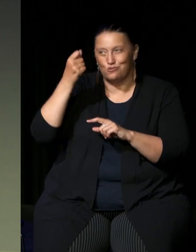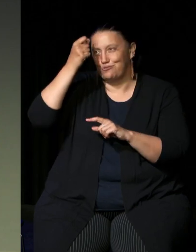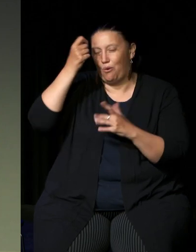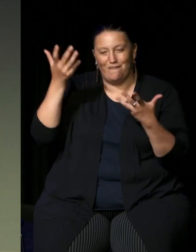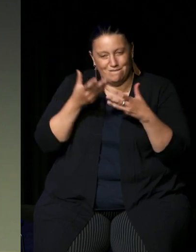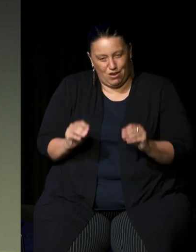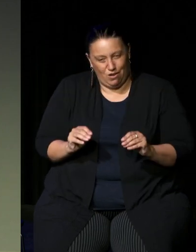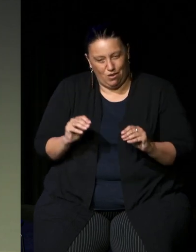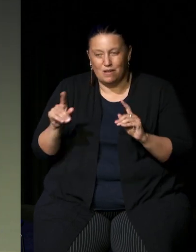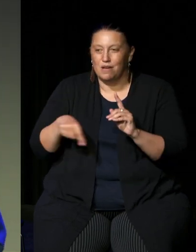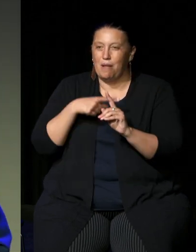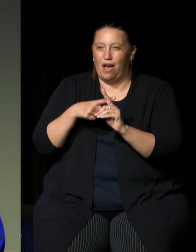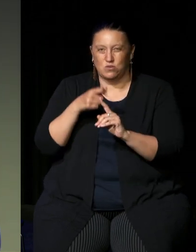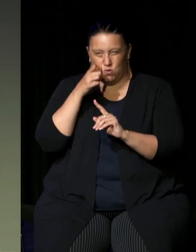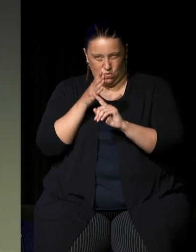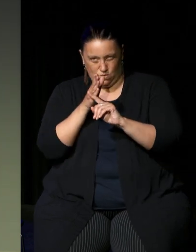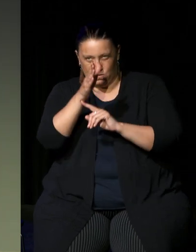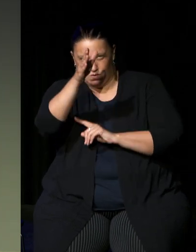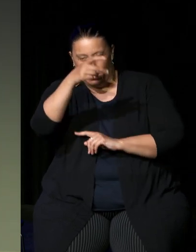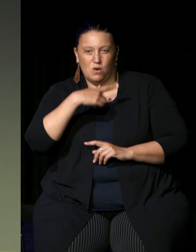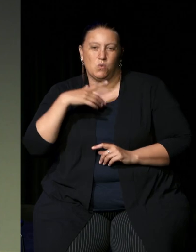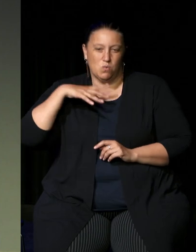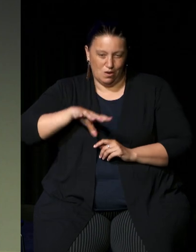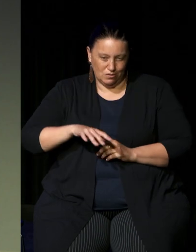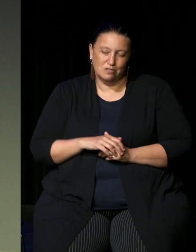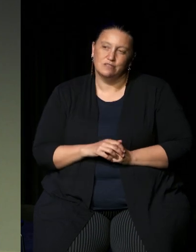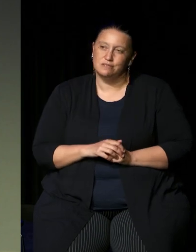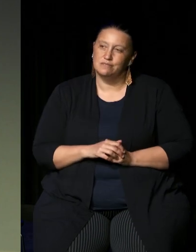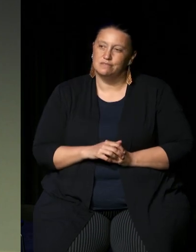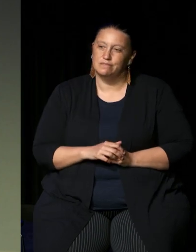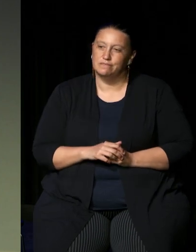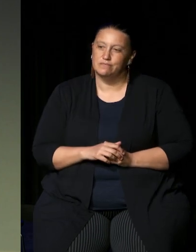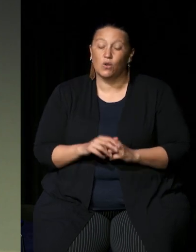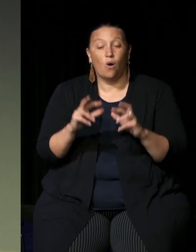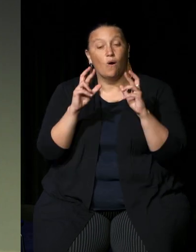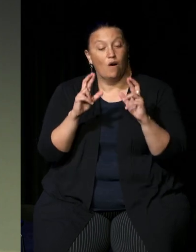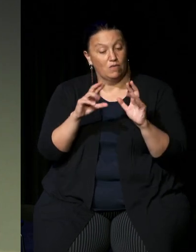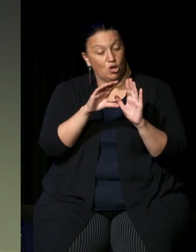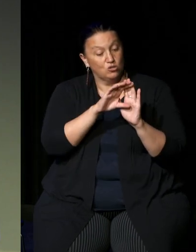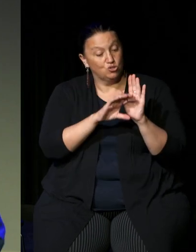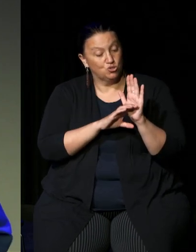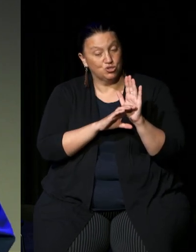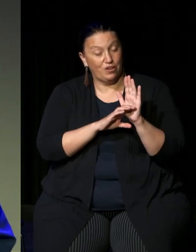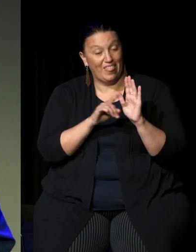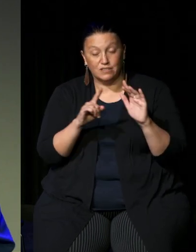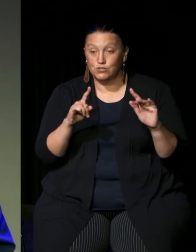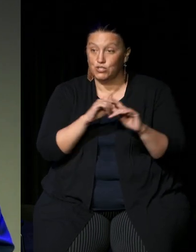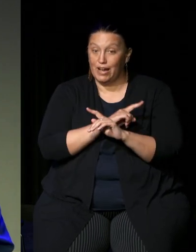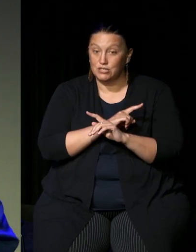have a direction to go to and hopefully the Constitution changes have happened in other